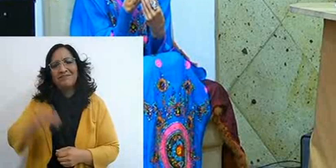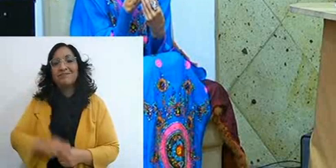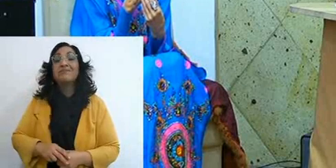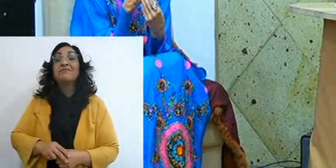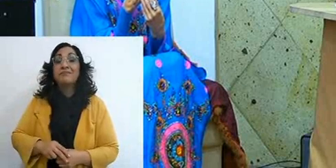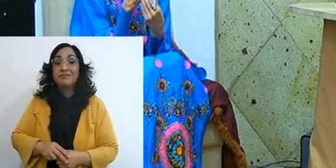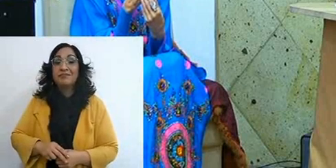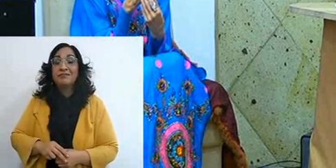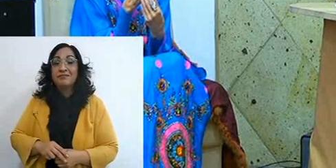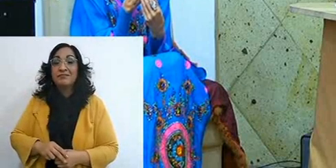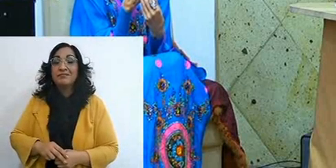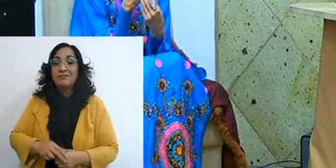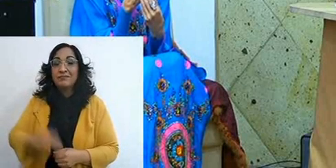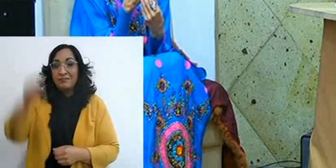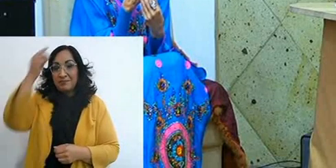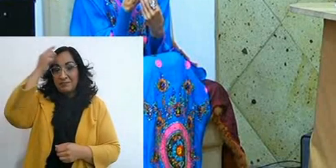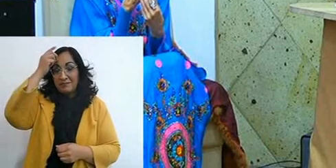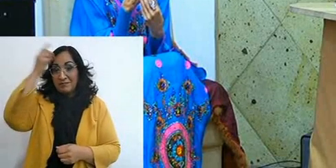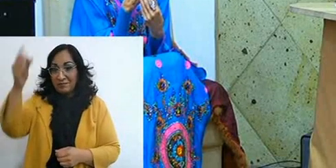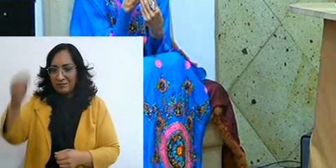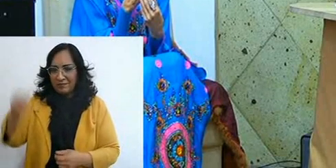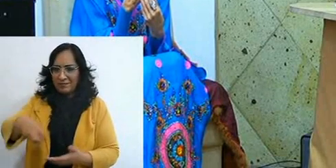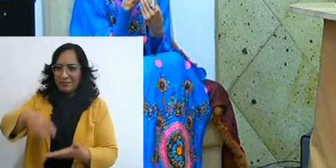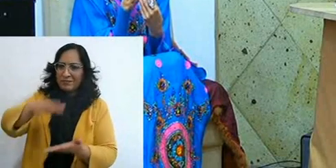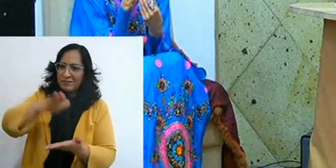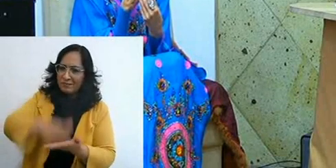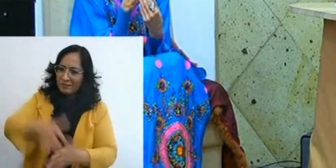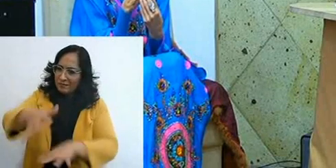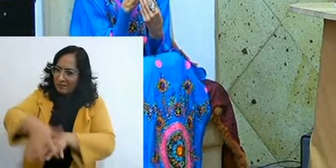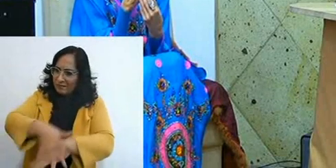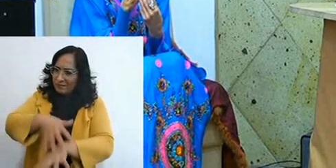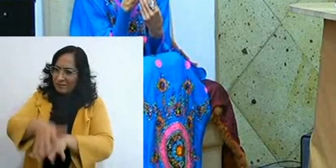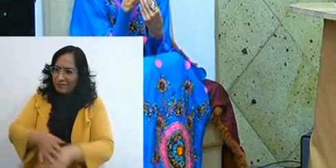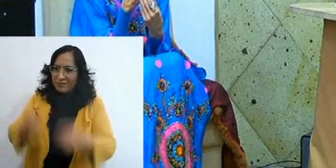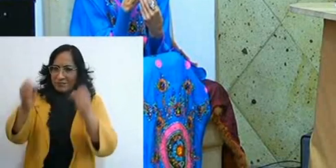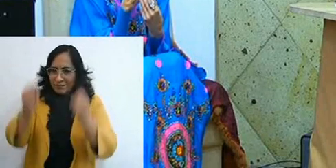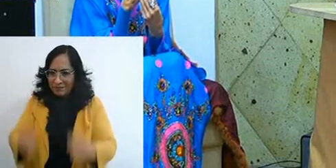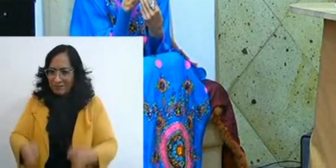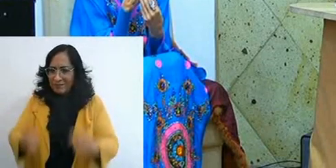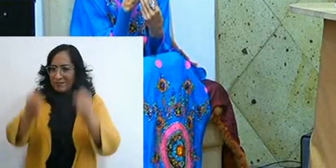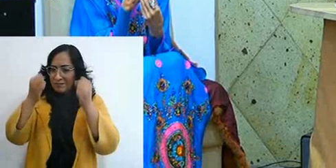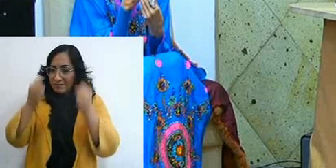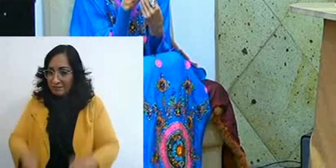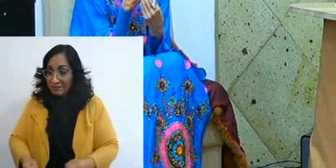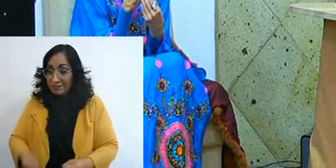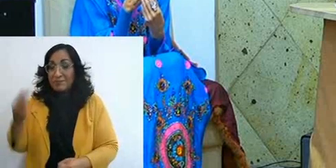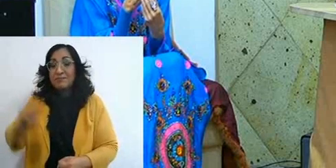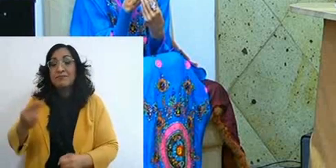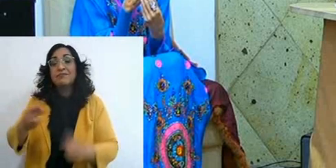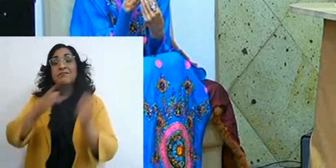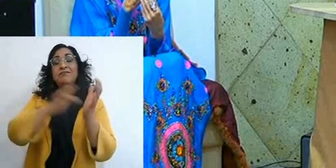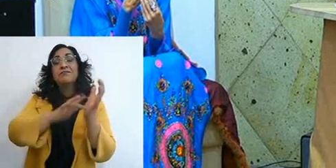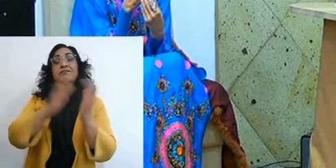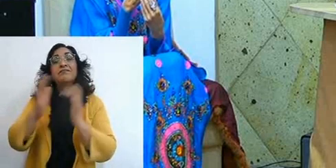and our position is, that our feet are on firm rock, called Jesus Christ,